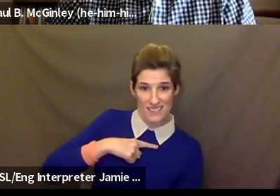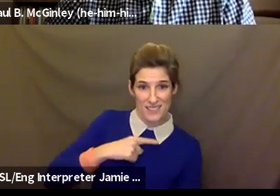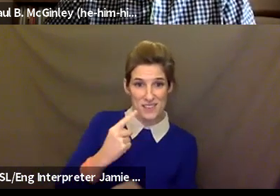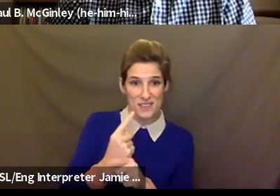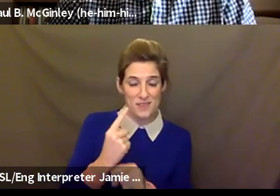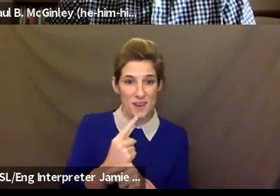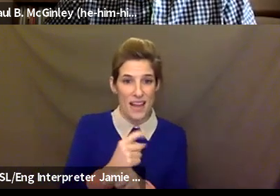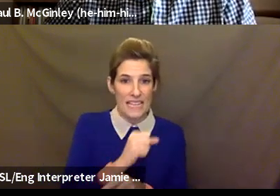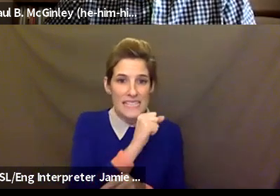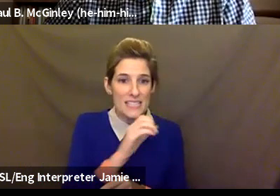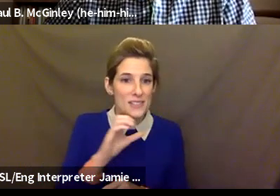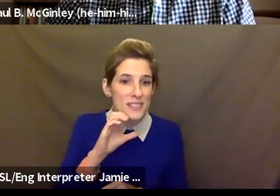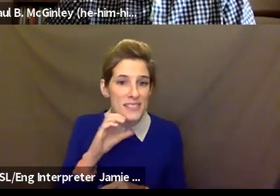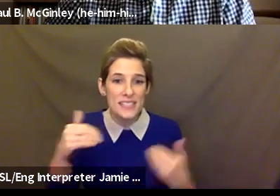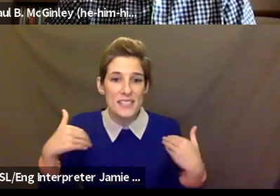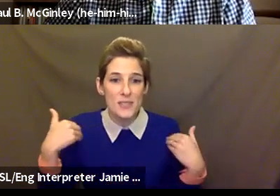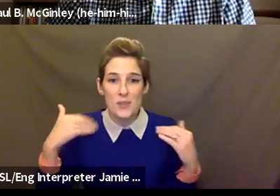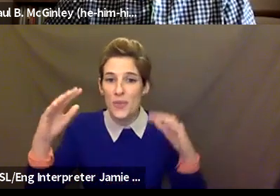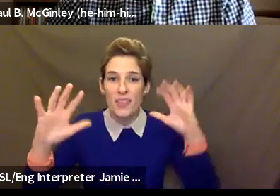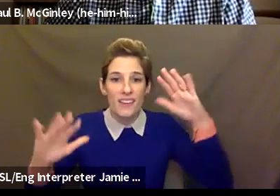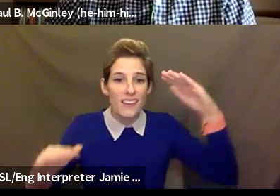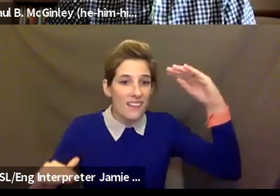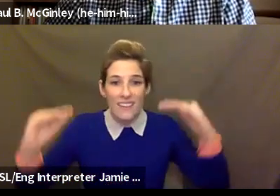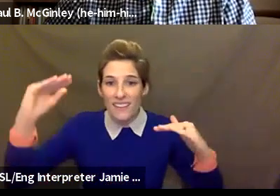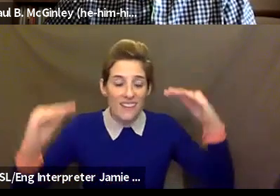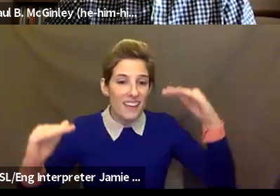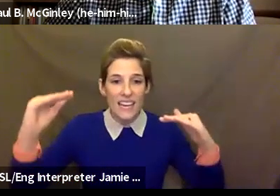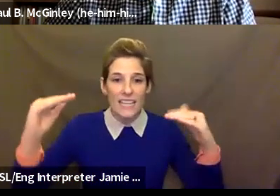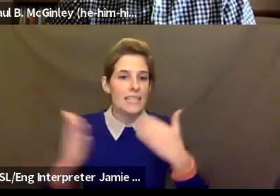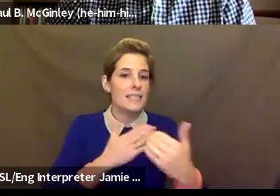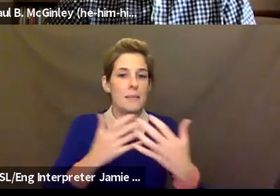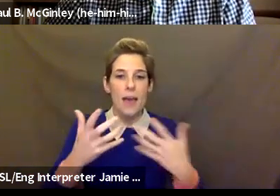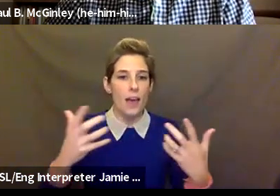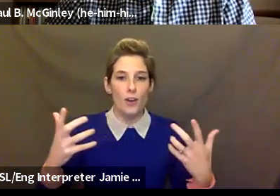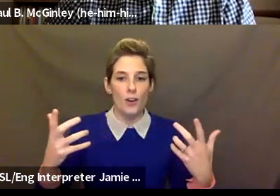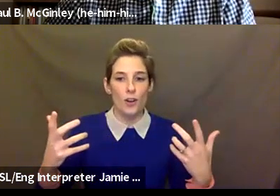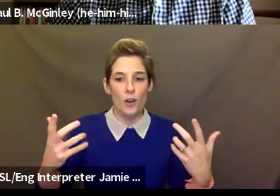heart, but how are we going to continue to see through of